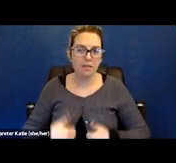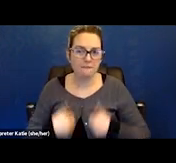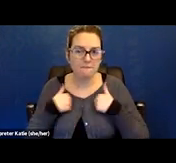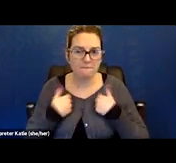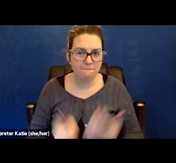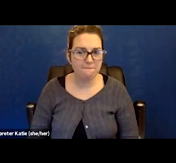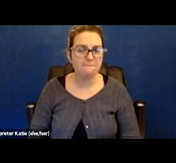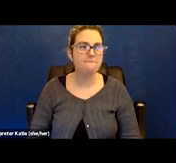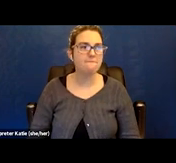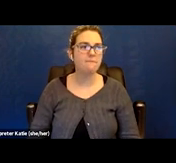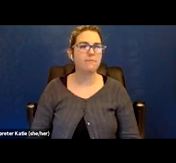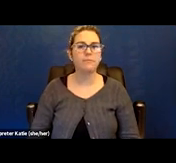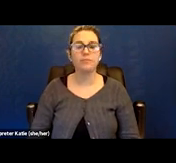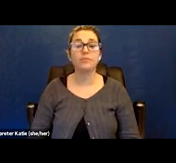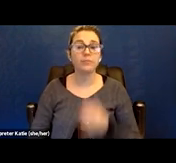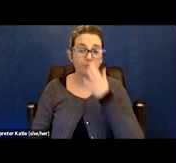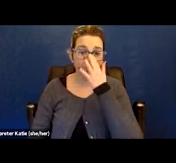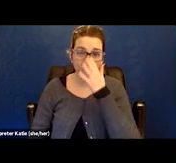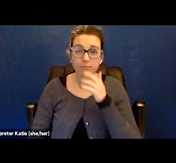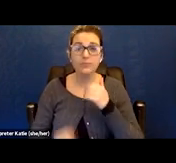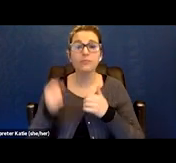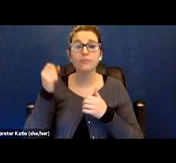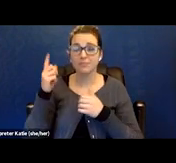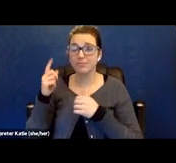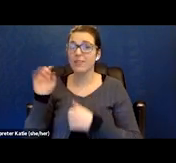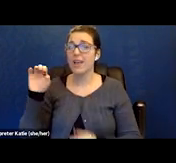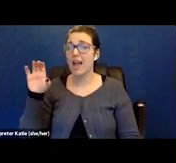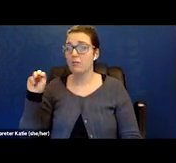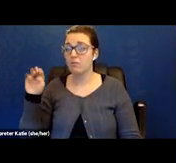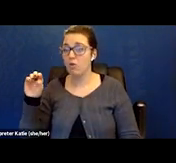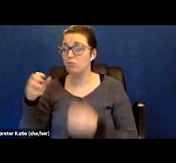But that does allow your heart and lungs to rest while the machine does the work